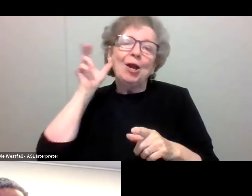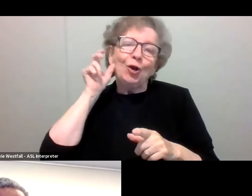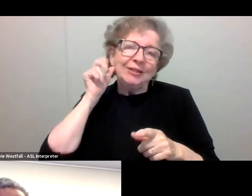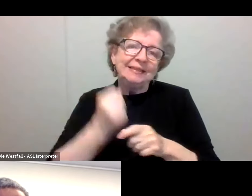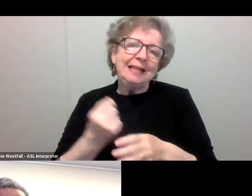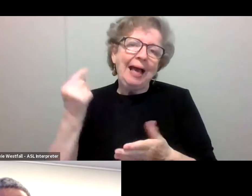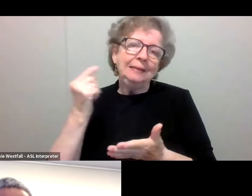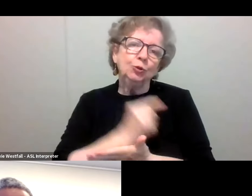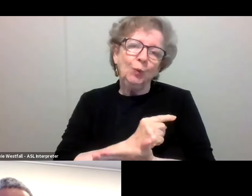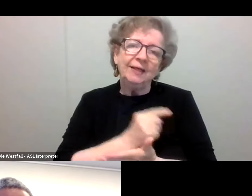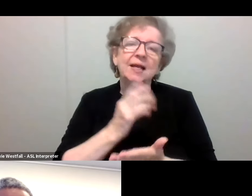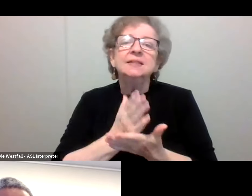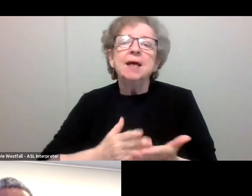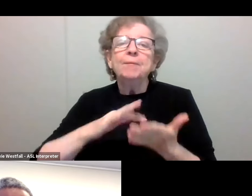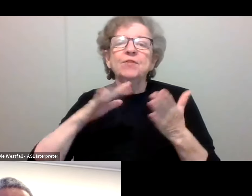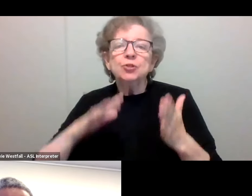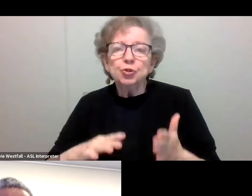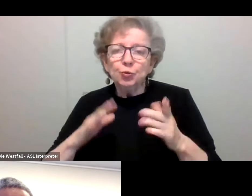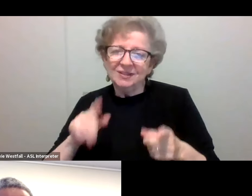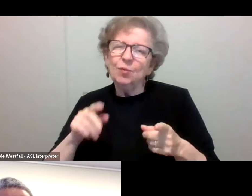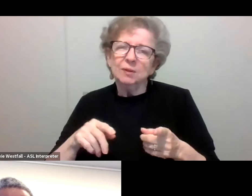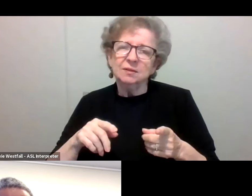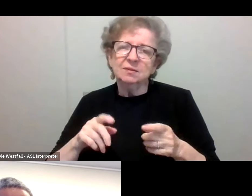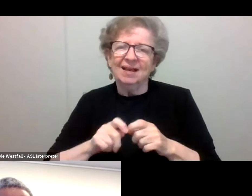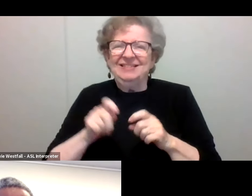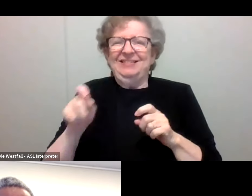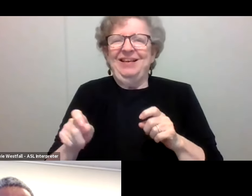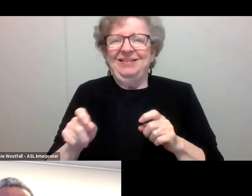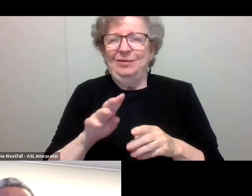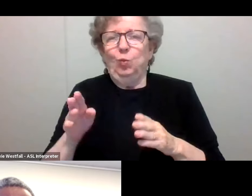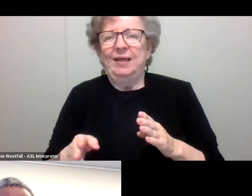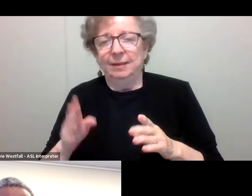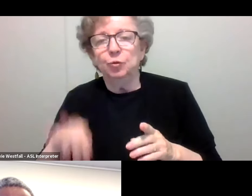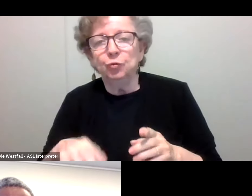where some students, because it was an extended weekend and there was a little bit less structure, they struggled a bit.